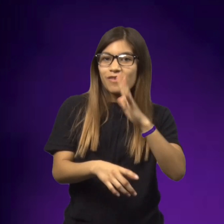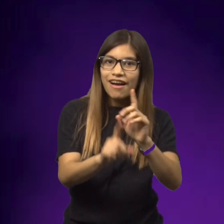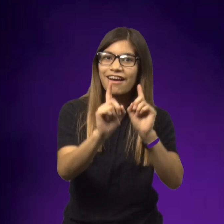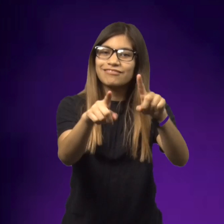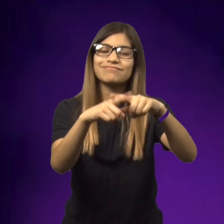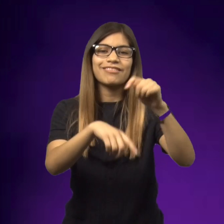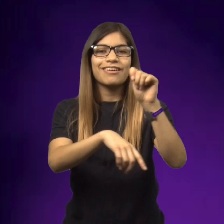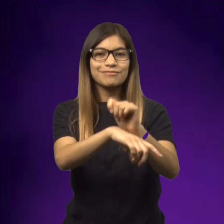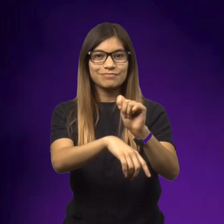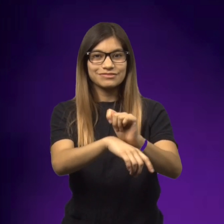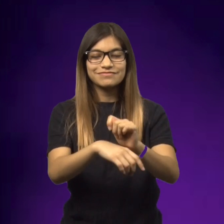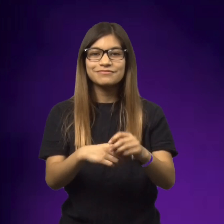She would be going to Temple.